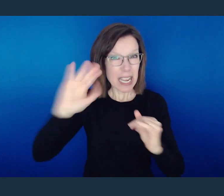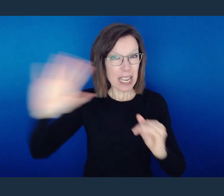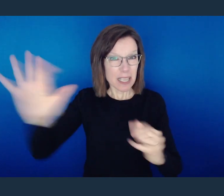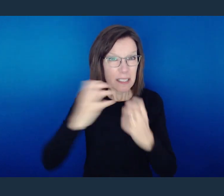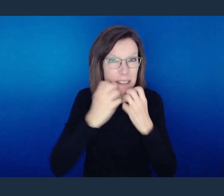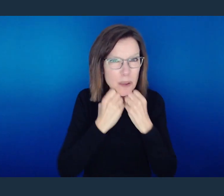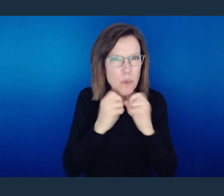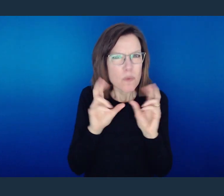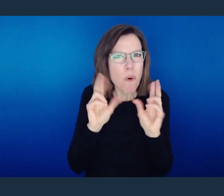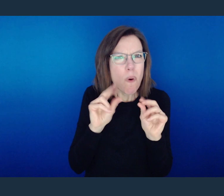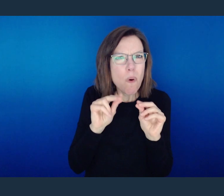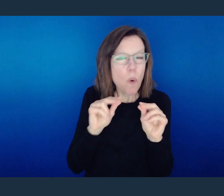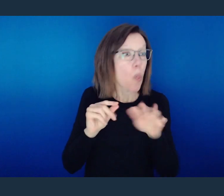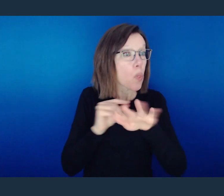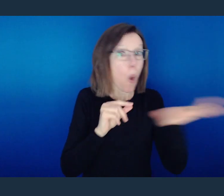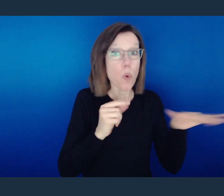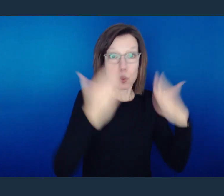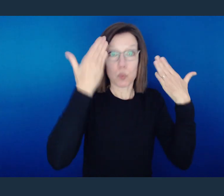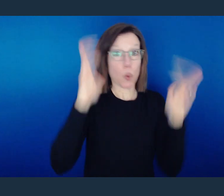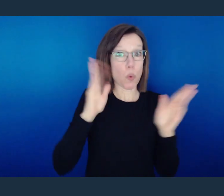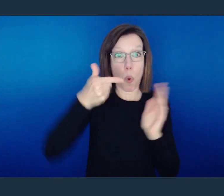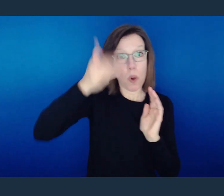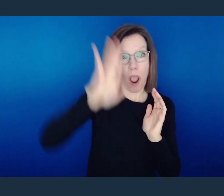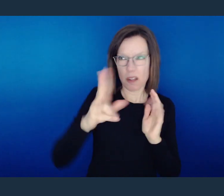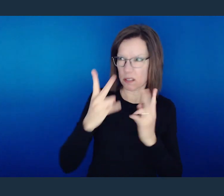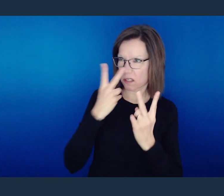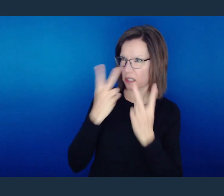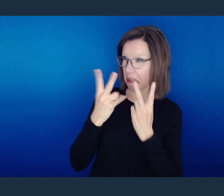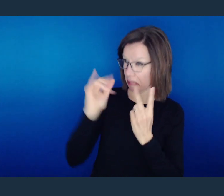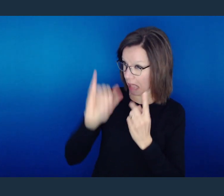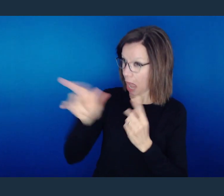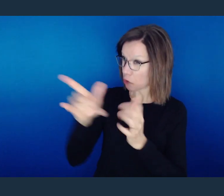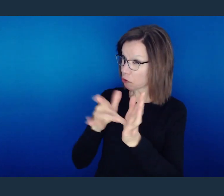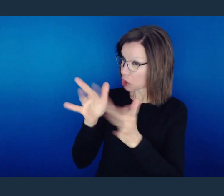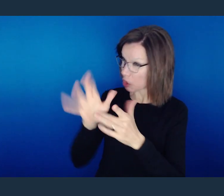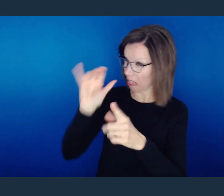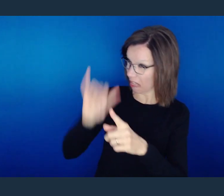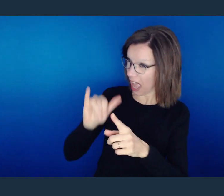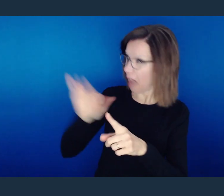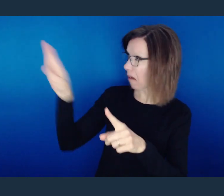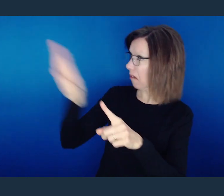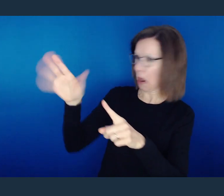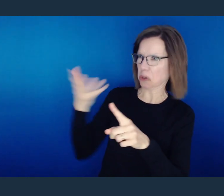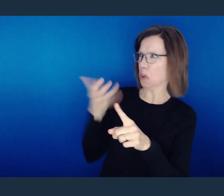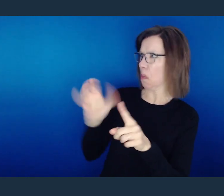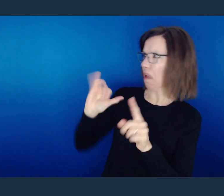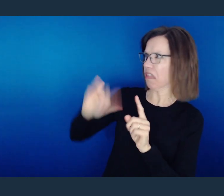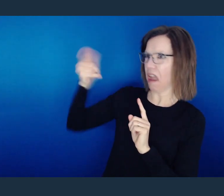Those who don't know God see that. And what they will do is say, if that's the God you serve, that's not the God I want.